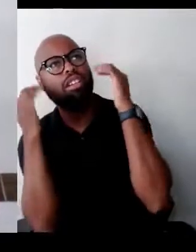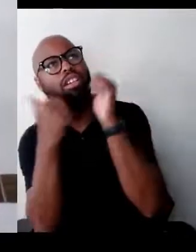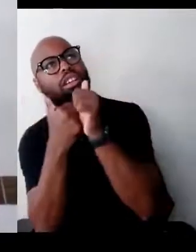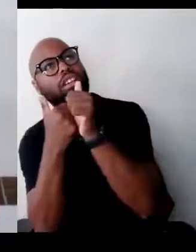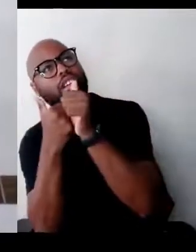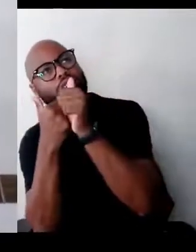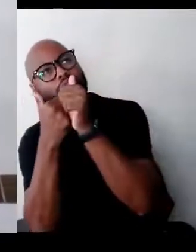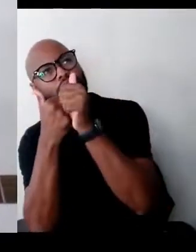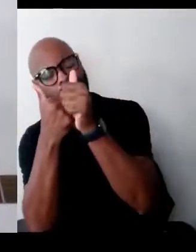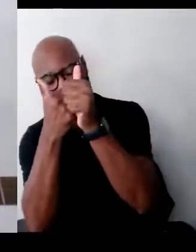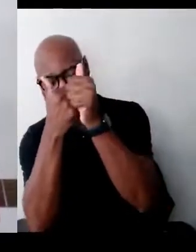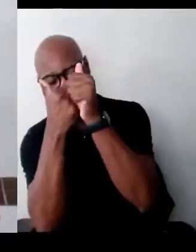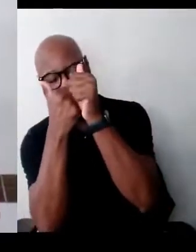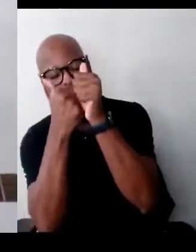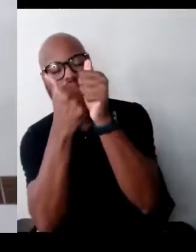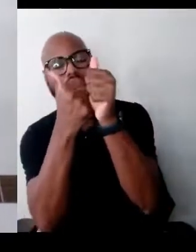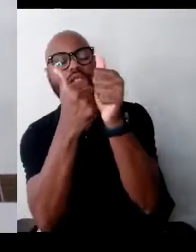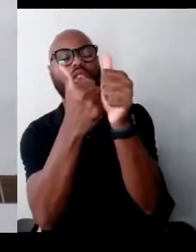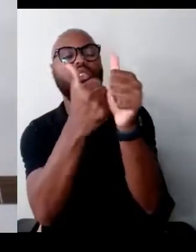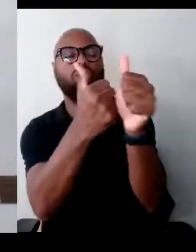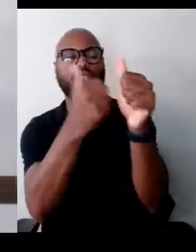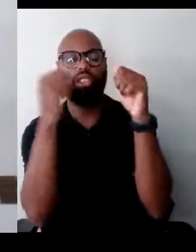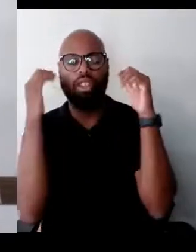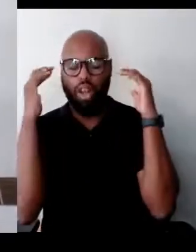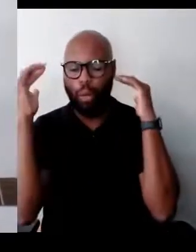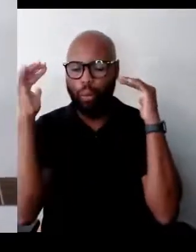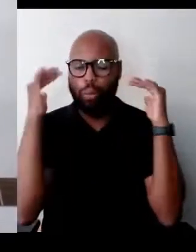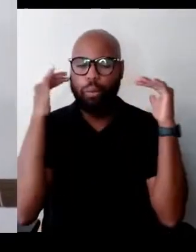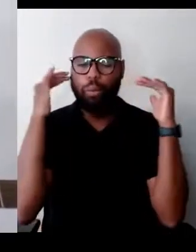Follow, follow the sound